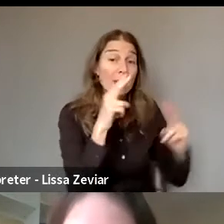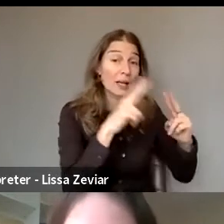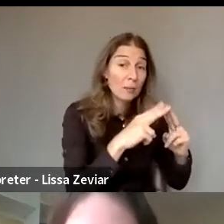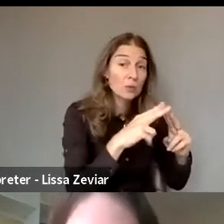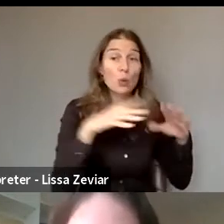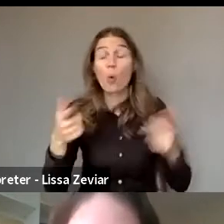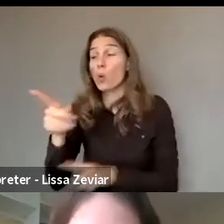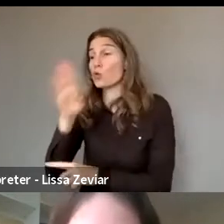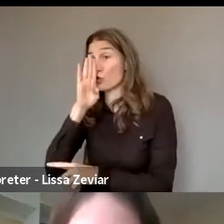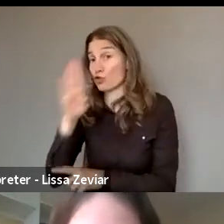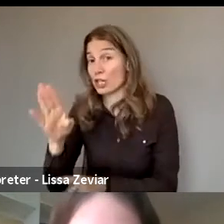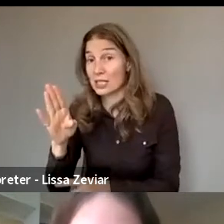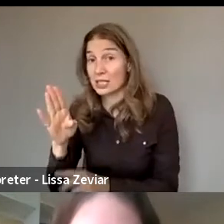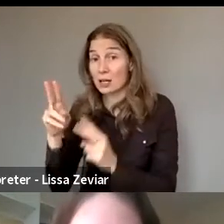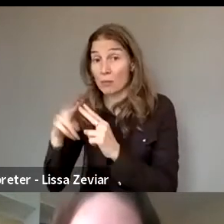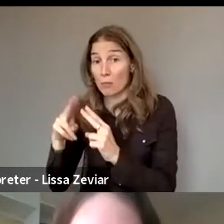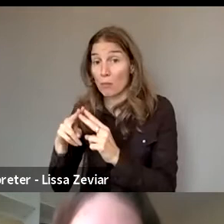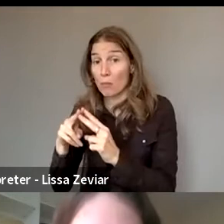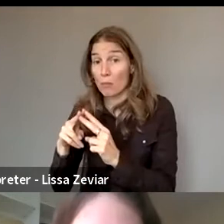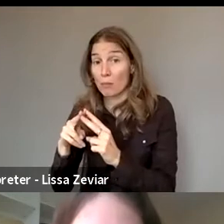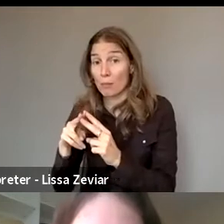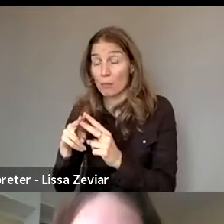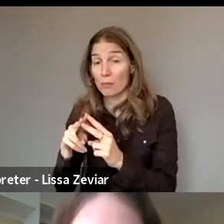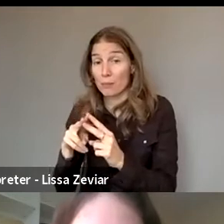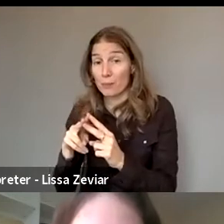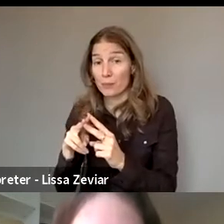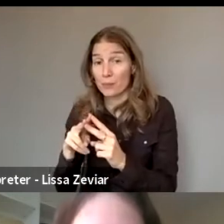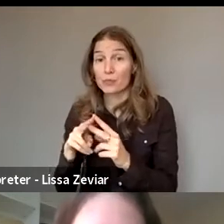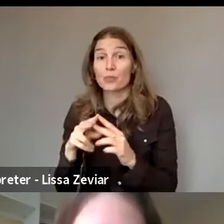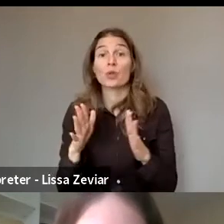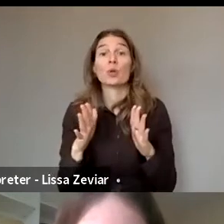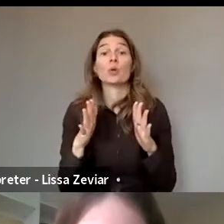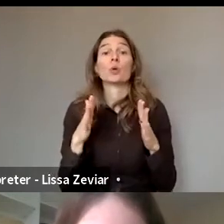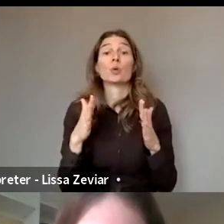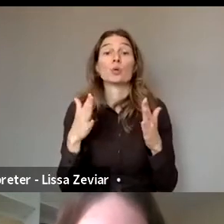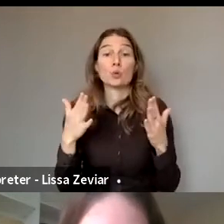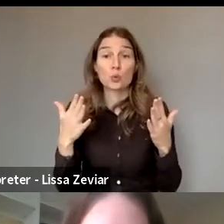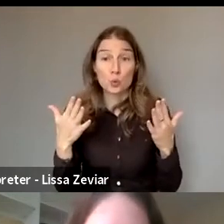so whether violence is perpetrated by men towards women.